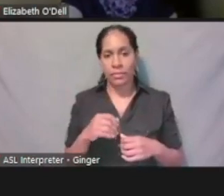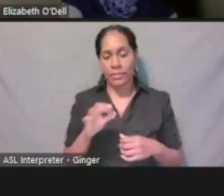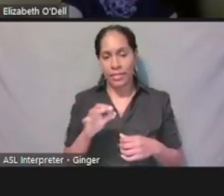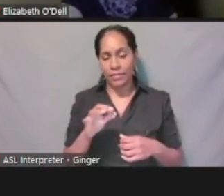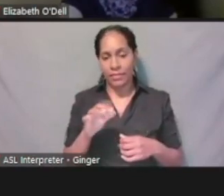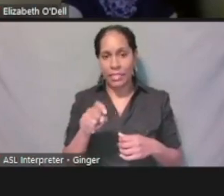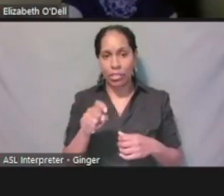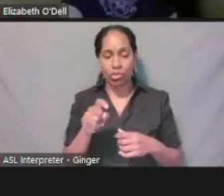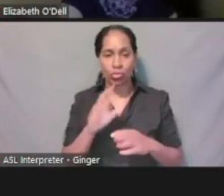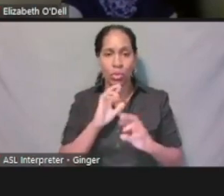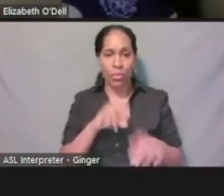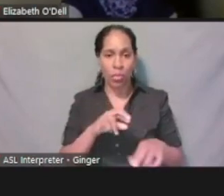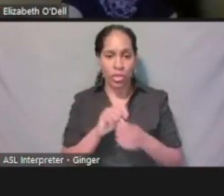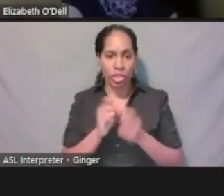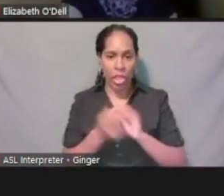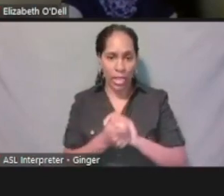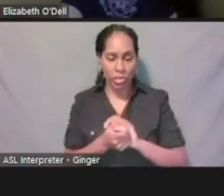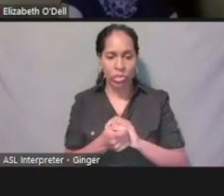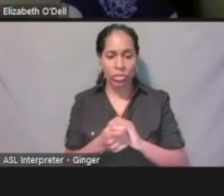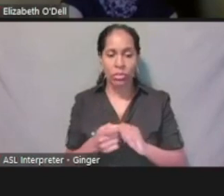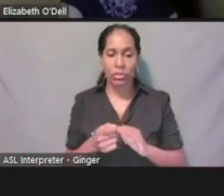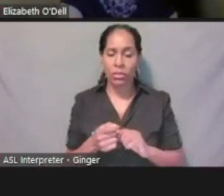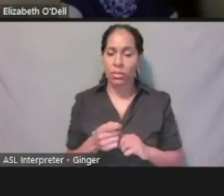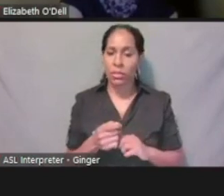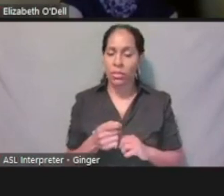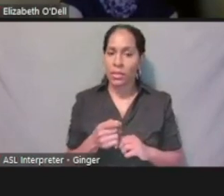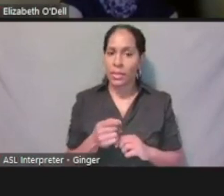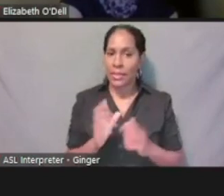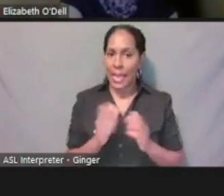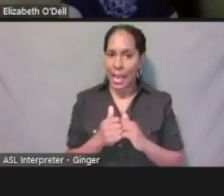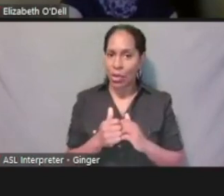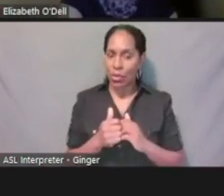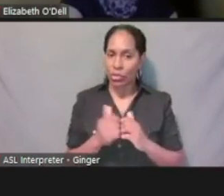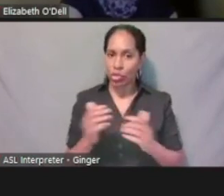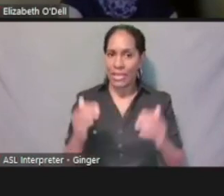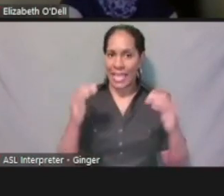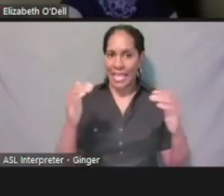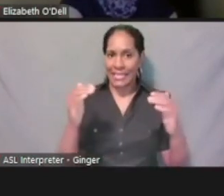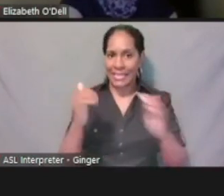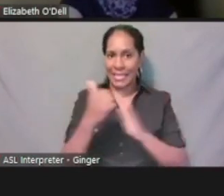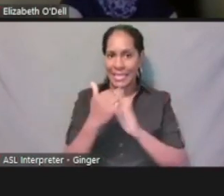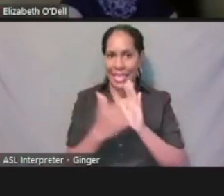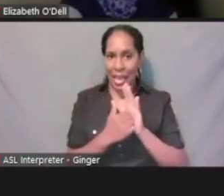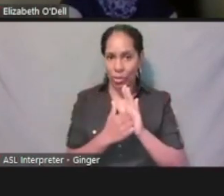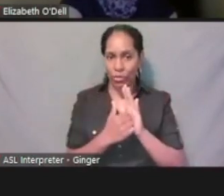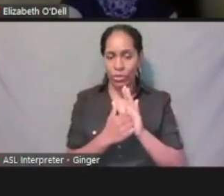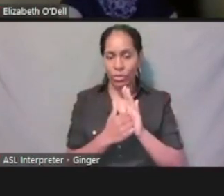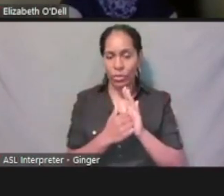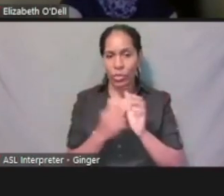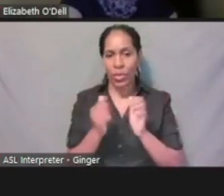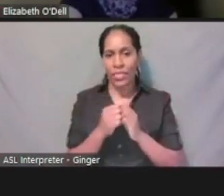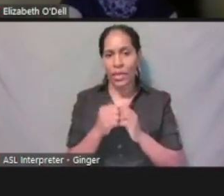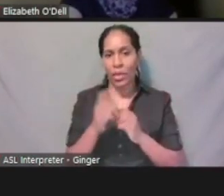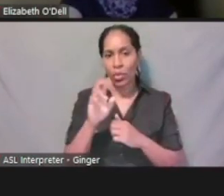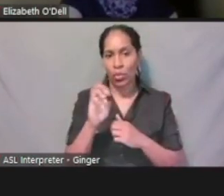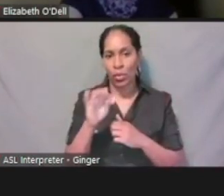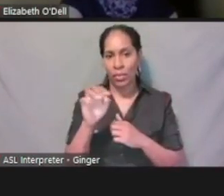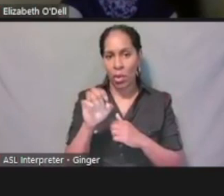and then also the process to actually enhance the account by going through that remote identity proofing process.